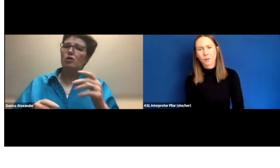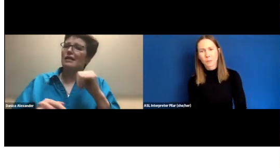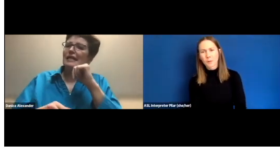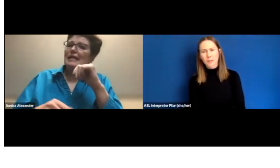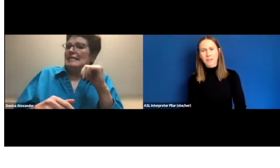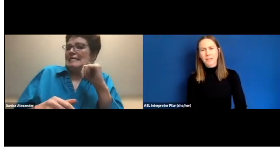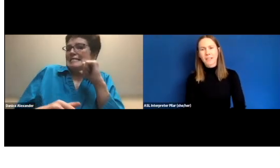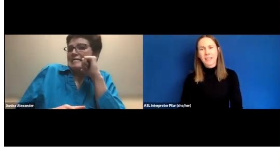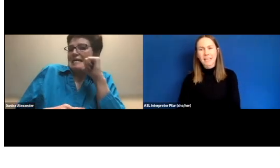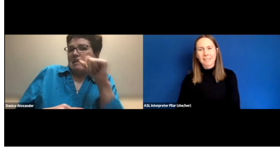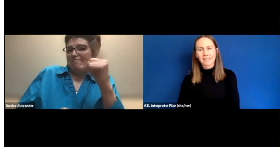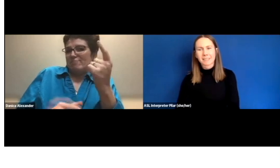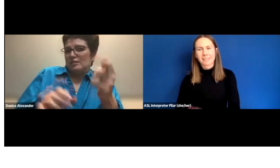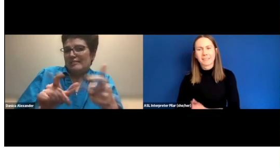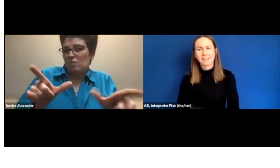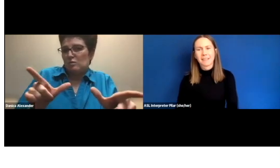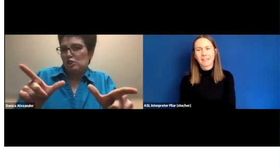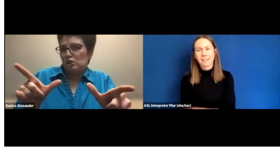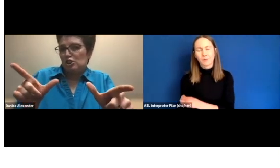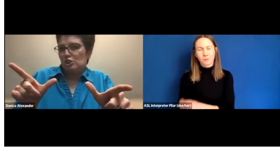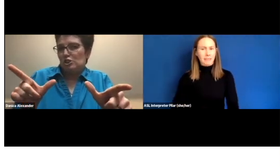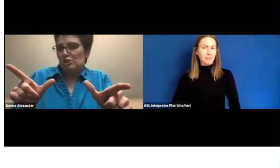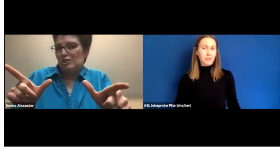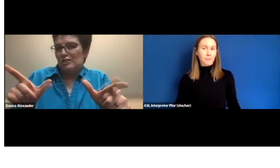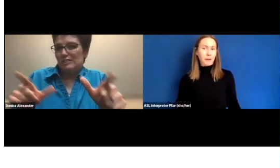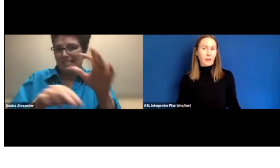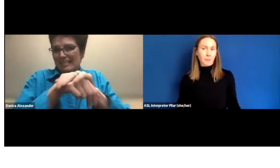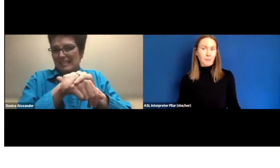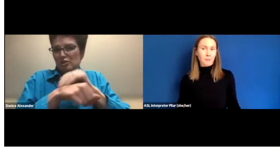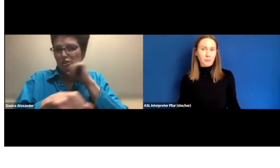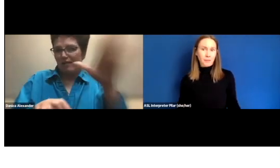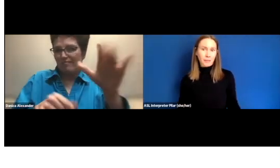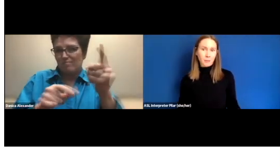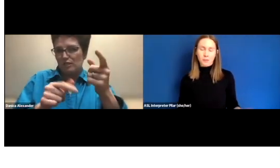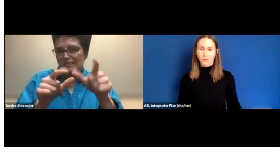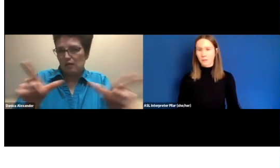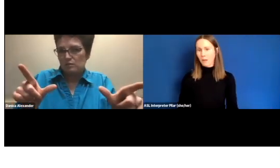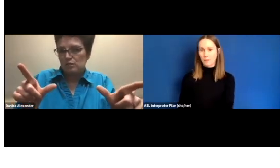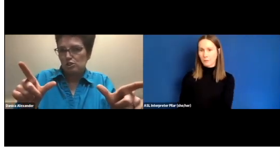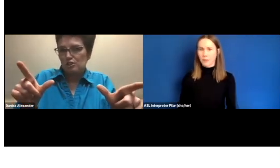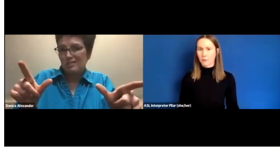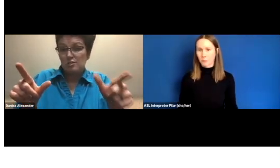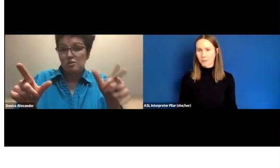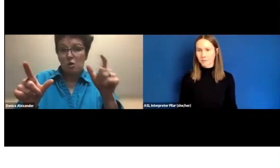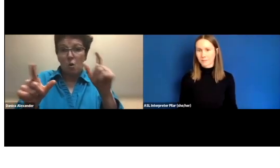Remember that it's, you know, English might not be the first language of every deaf person.